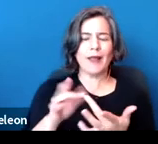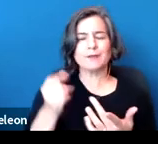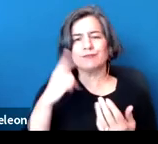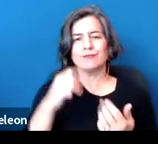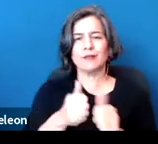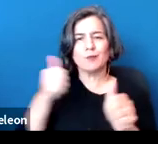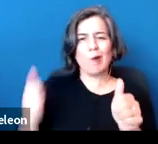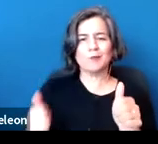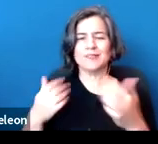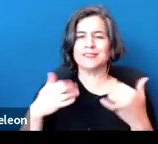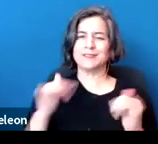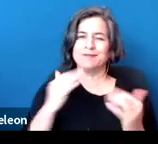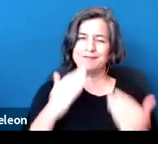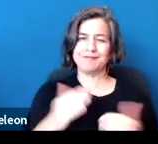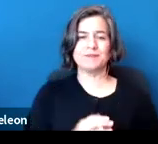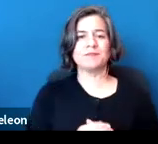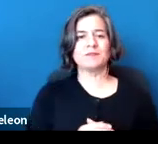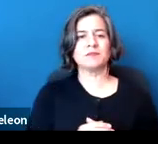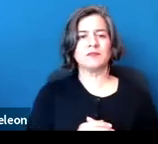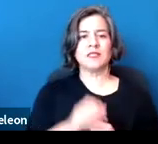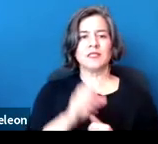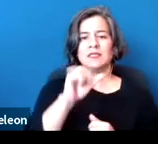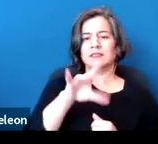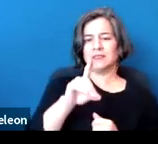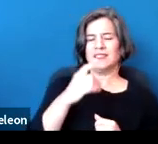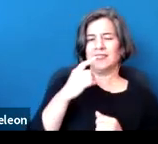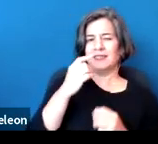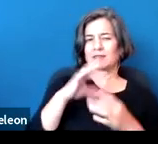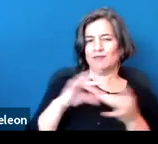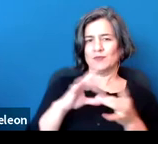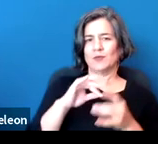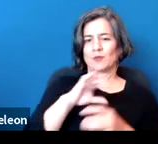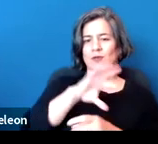As Sydney mentioned, we are a part of the formal legal services system in California,